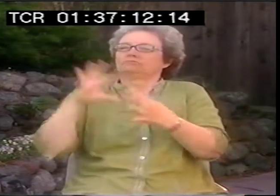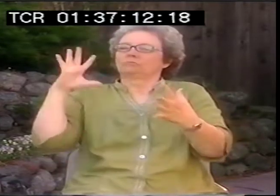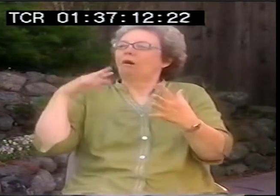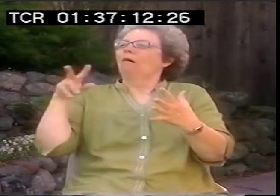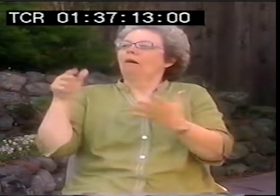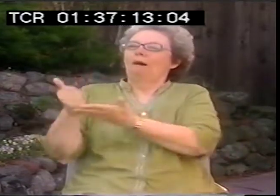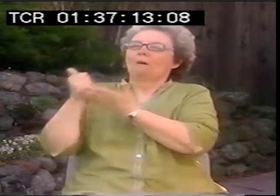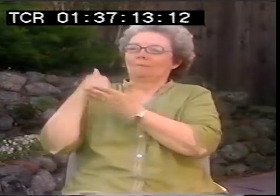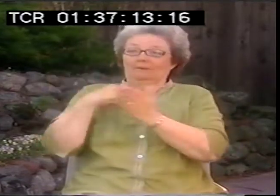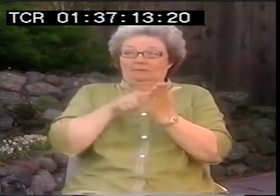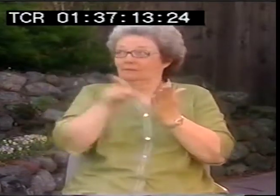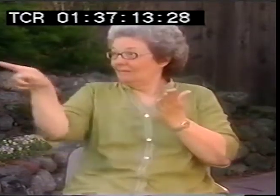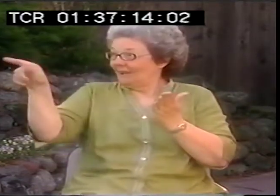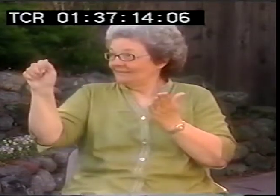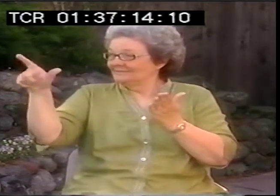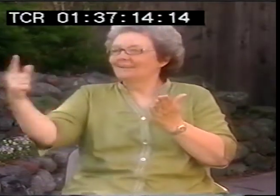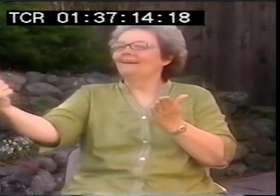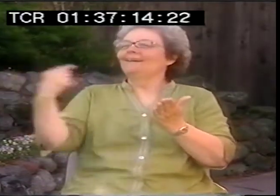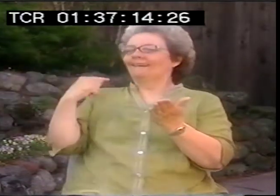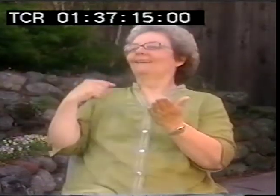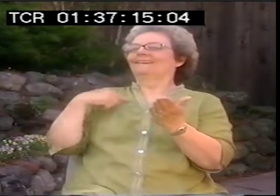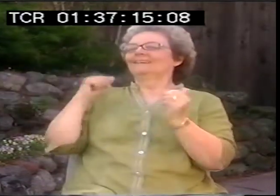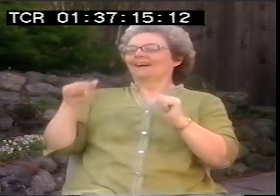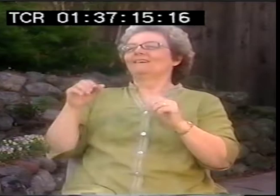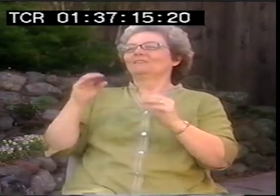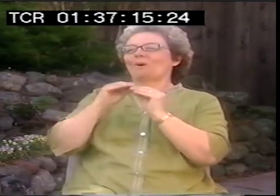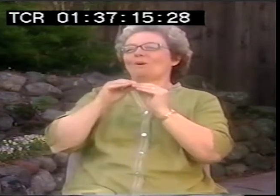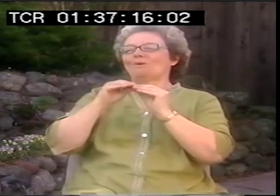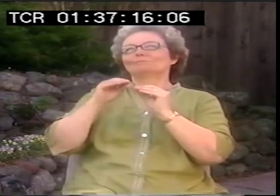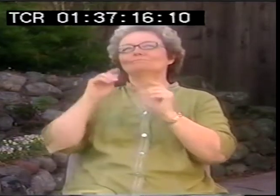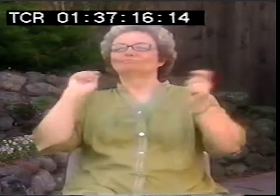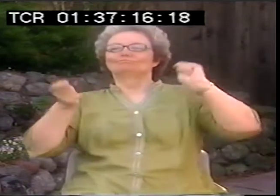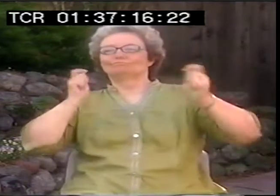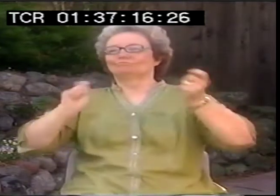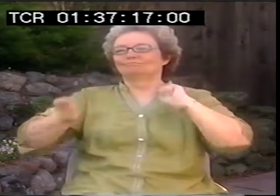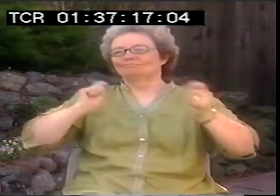and I thought, oh, that's interesting. They went to a more ASL rendition. And that freed me up of doing an ESL